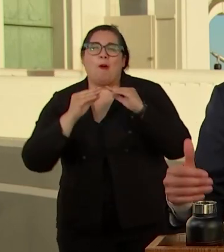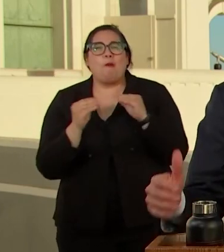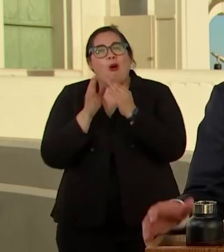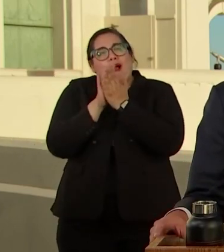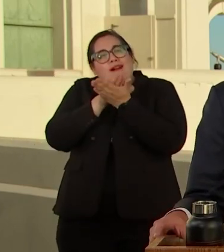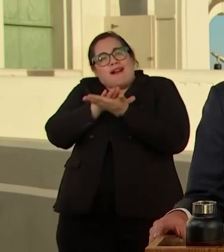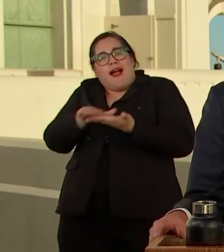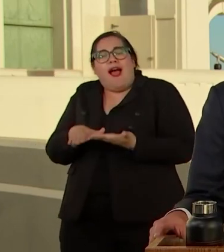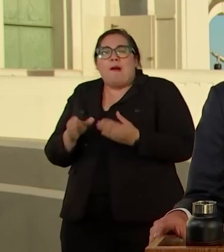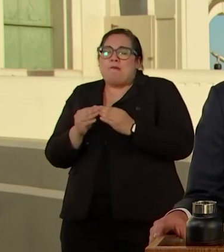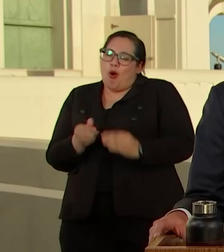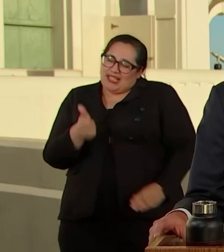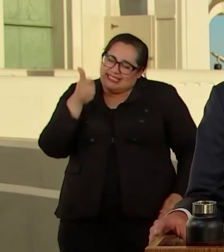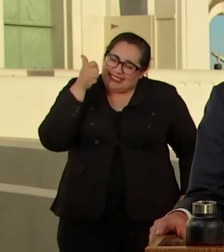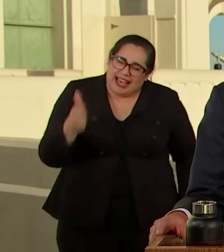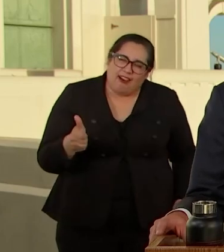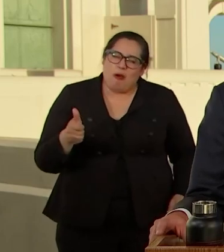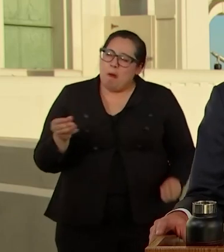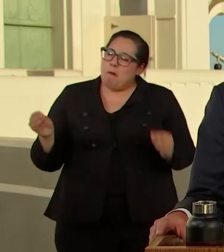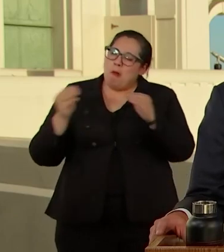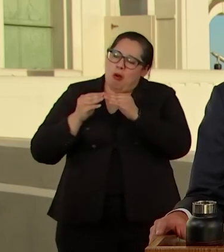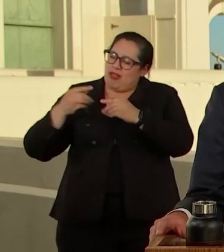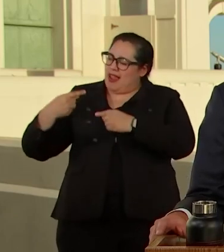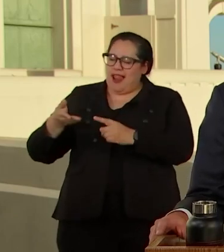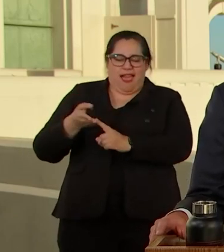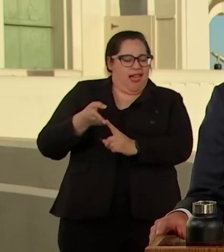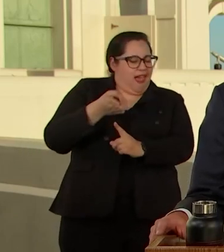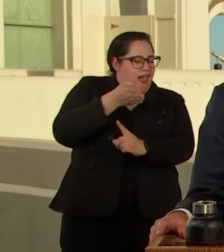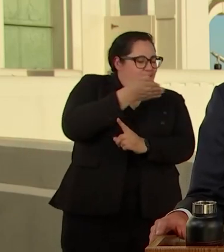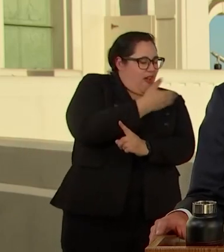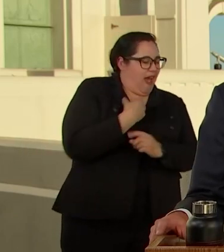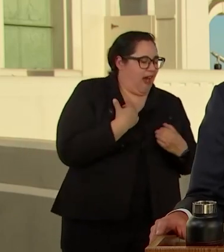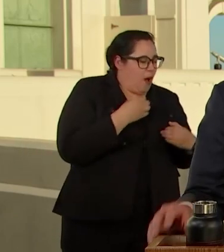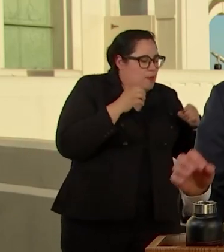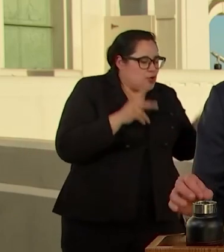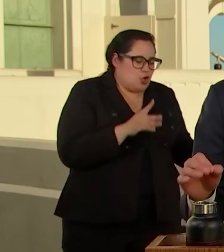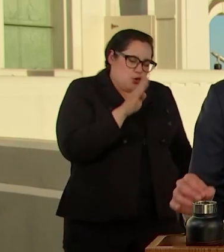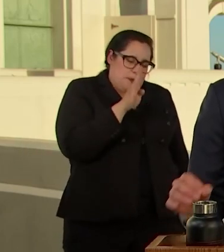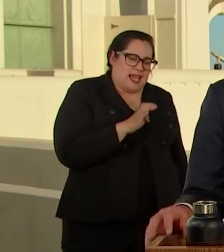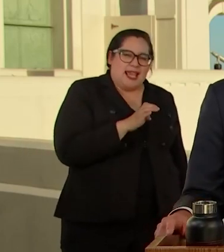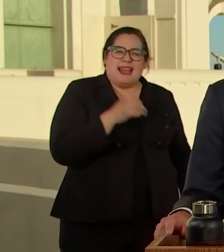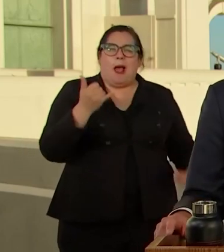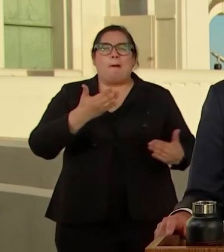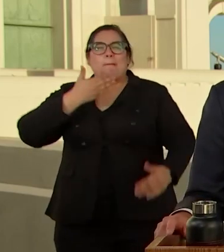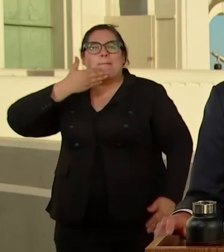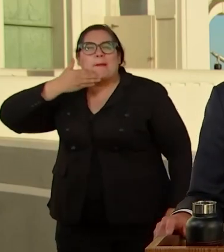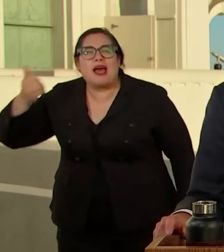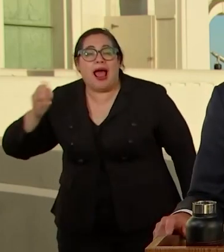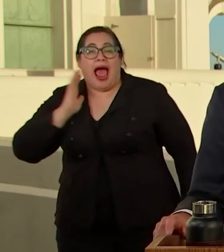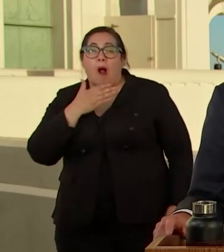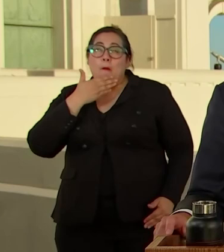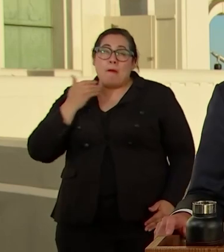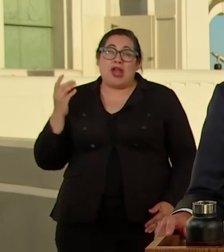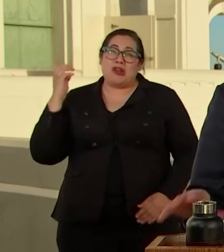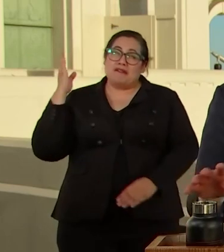HAVE GIVEN IT AN OPPORTUNITY TO BE.